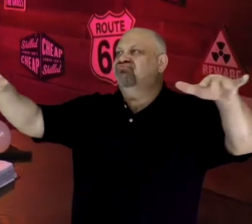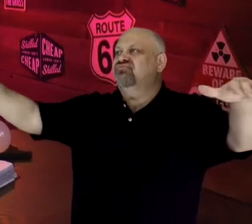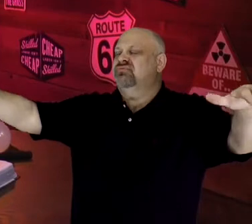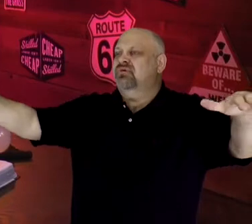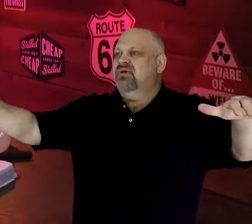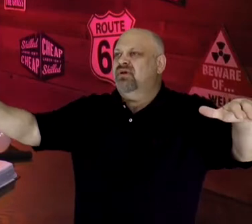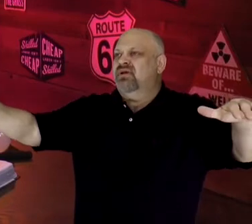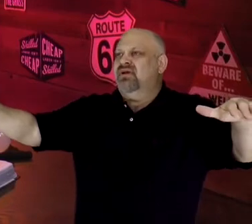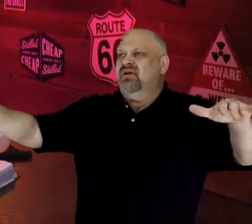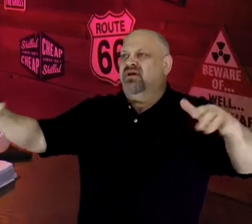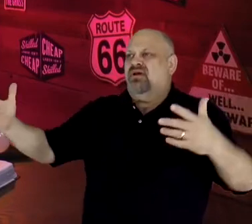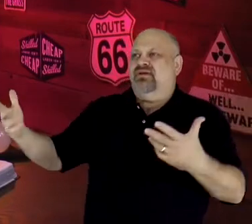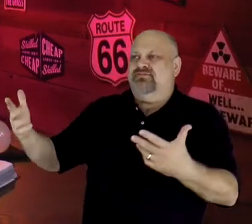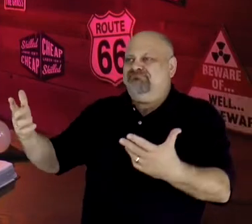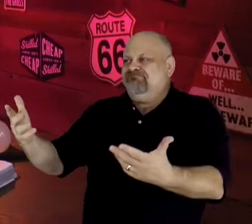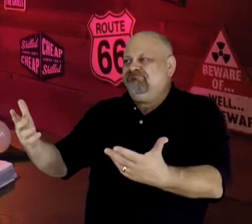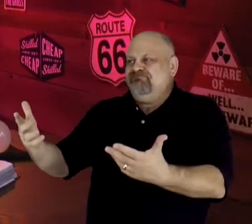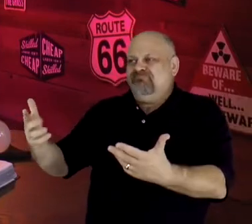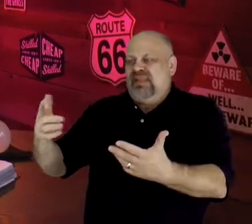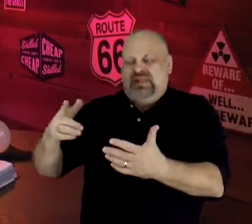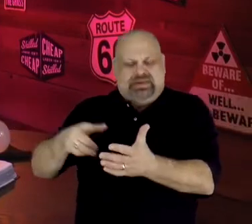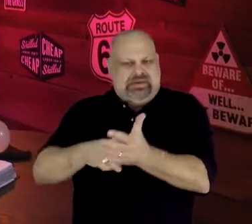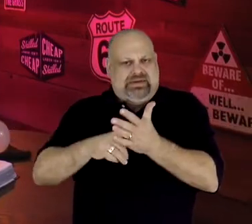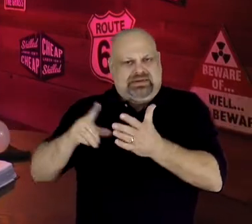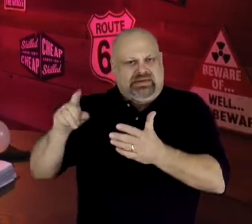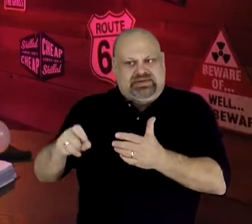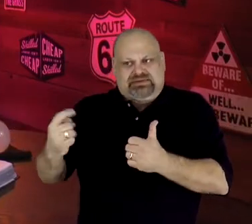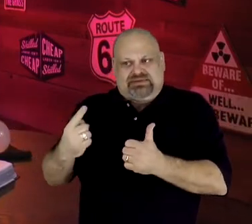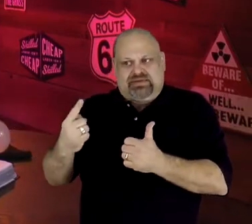They required some sort of catalyst before stepping out